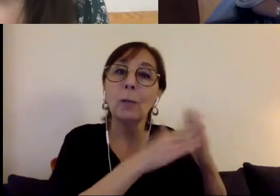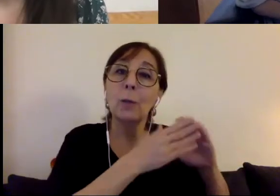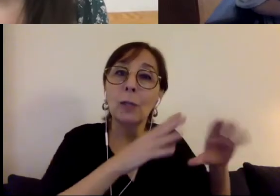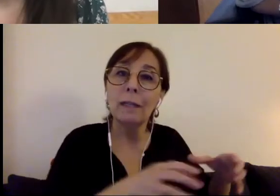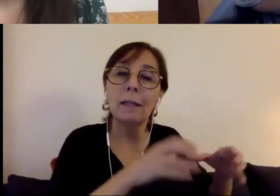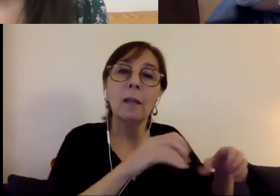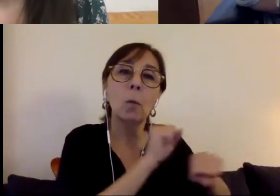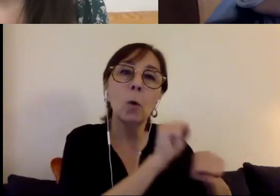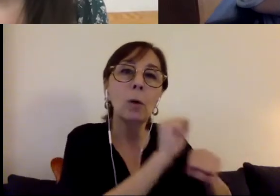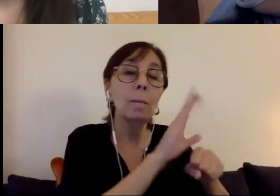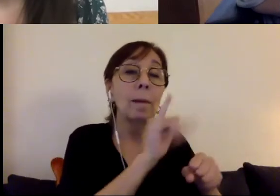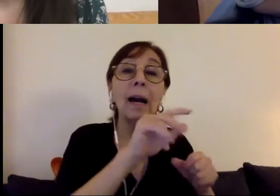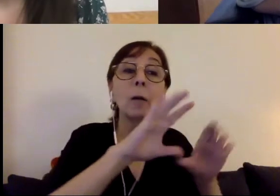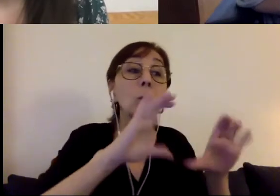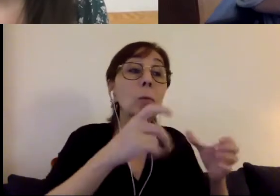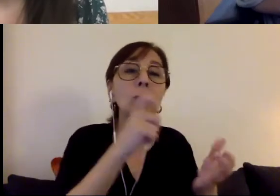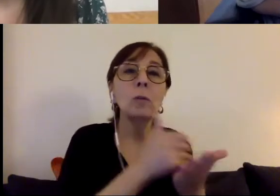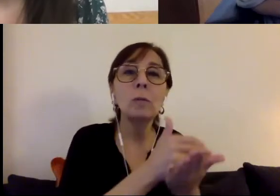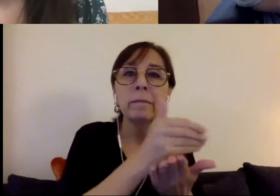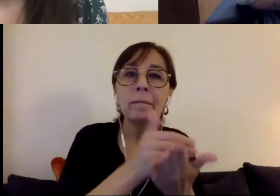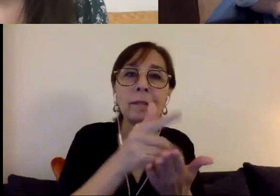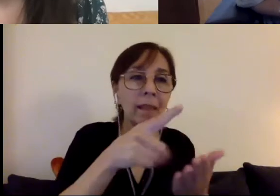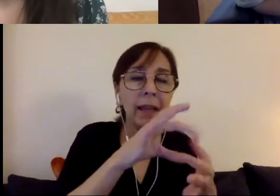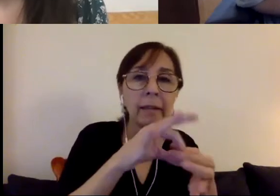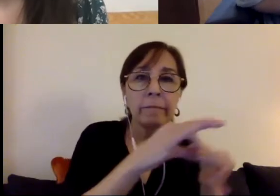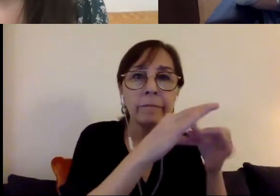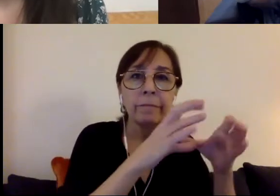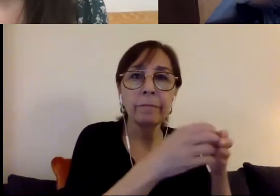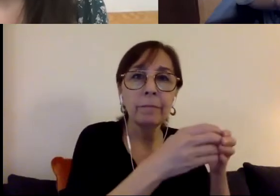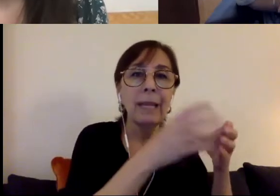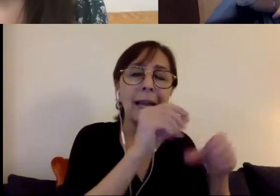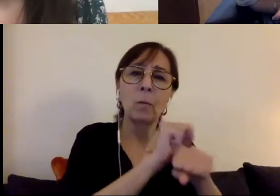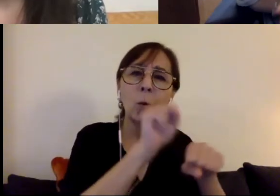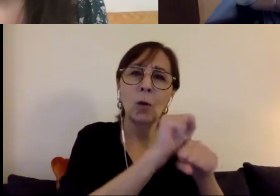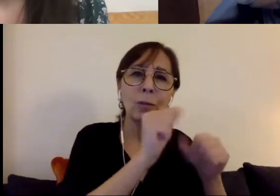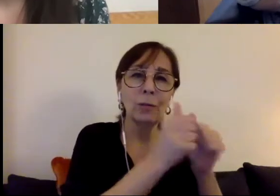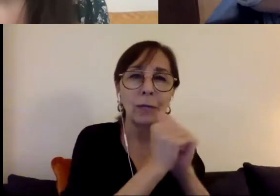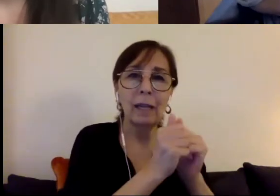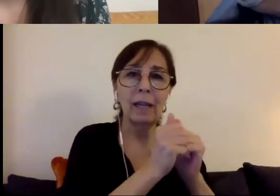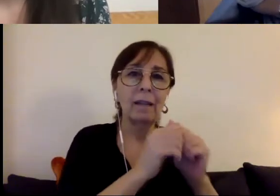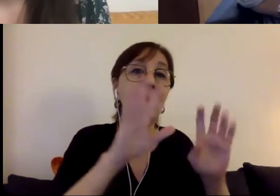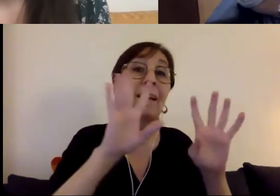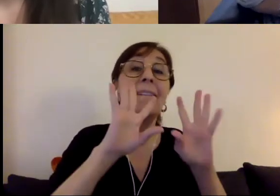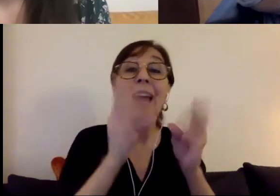disenfranchised groups. And many, many organizations and family members and